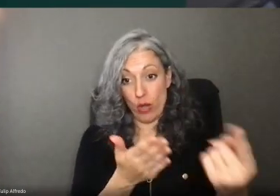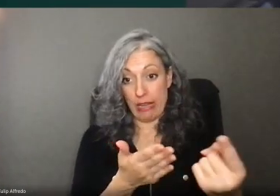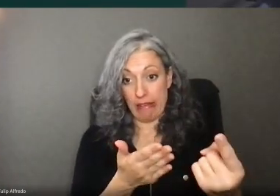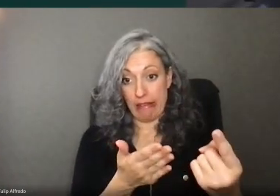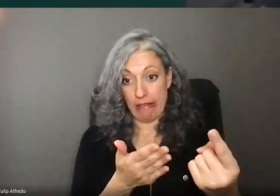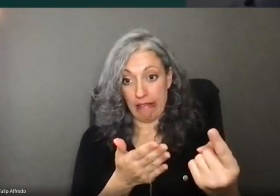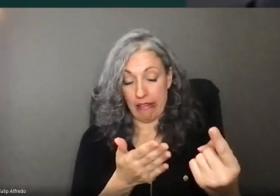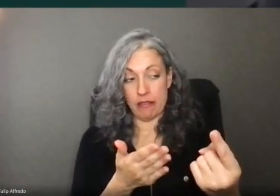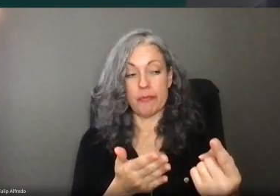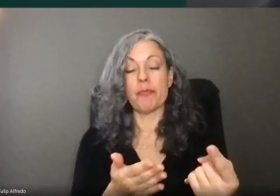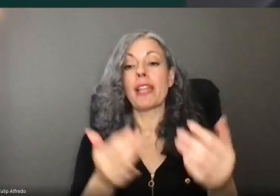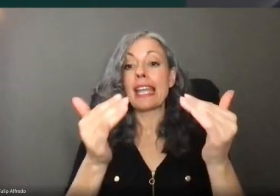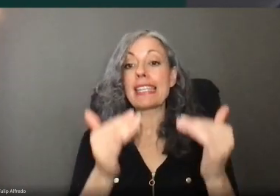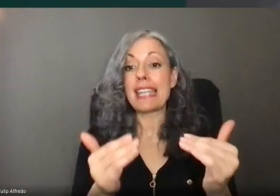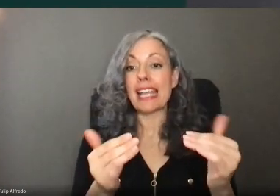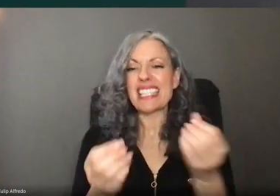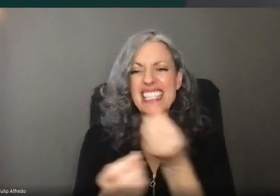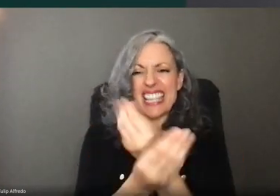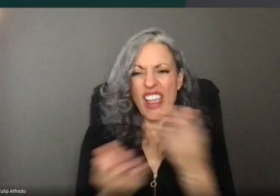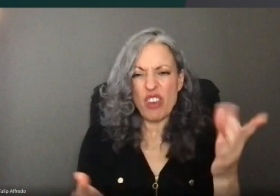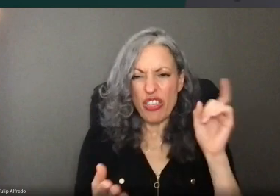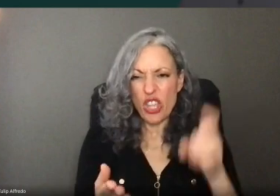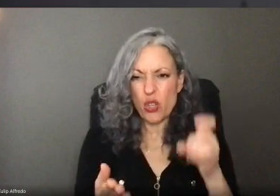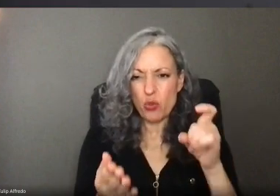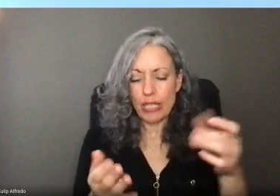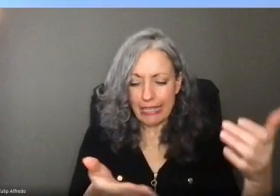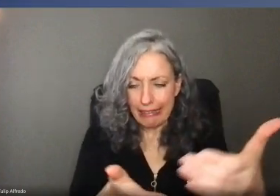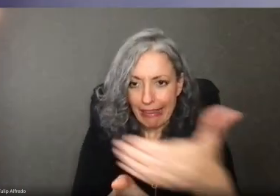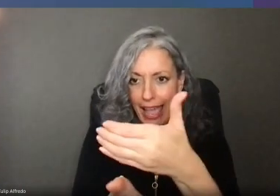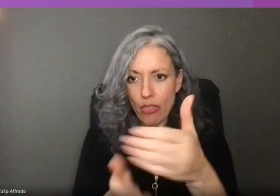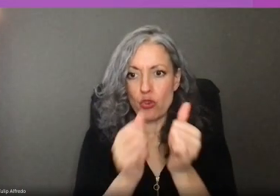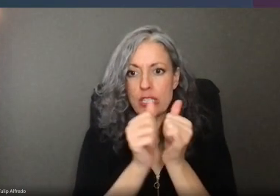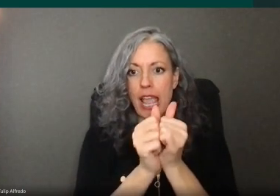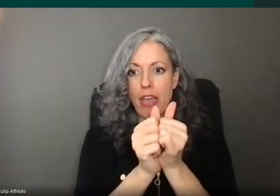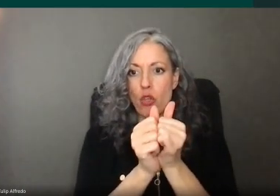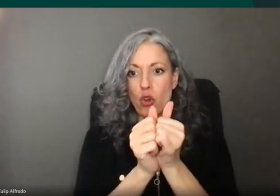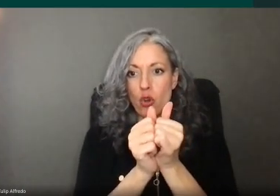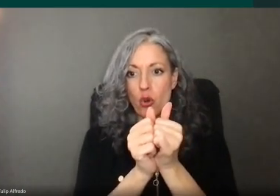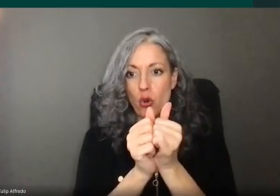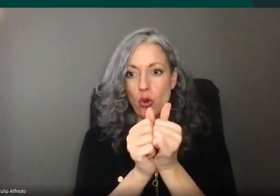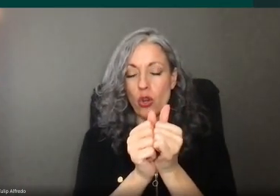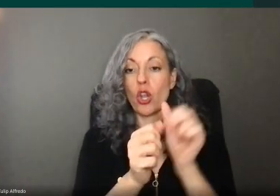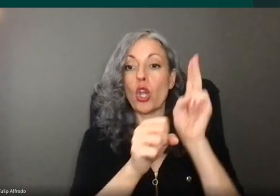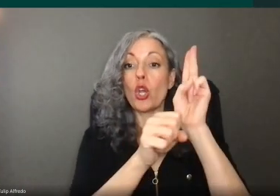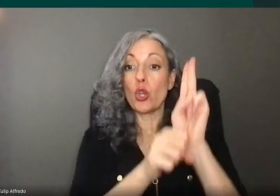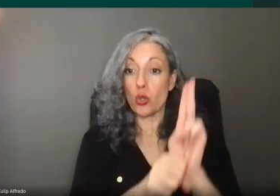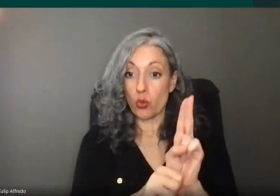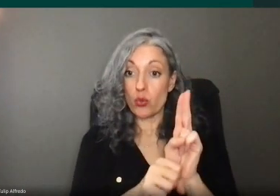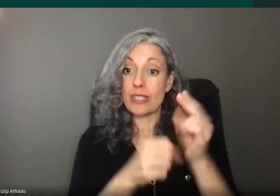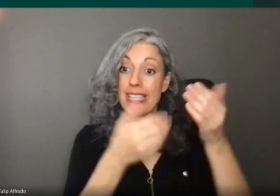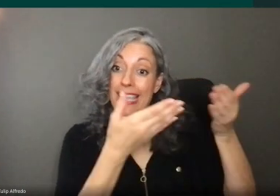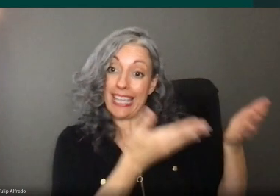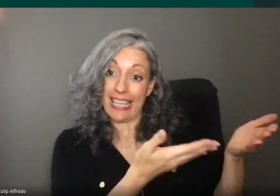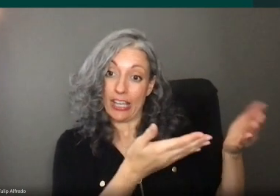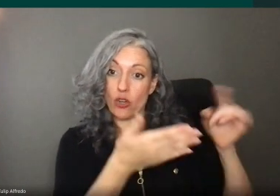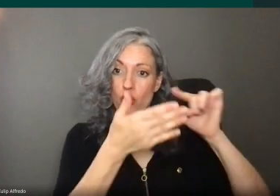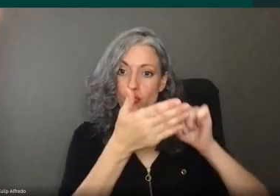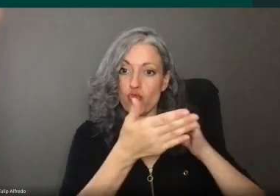Next, you'll want to gather the information you'll need to apply. Use the “What You Need to Apply for Benefits” checklist